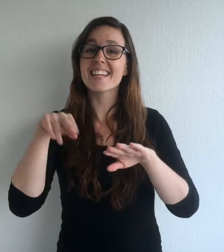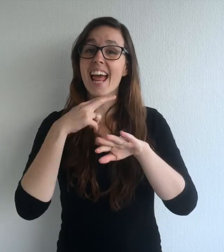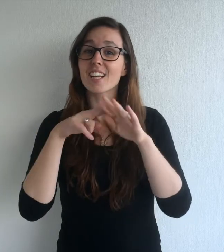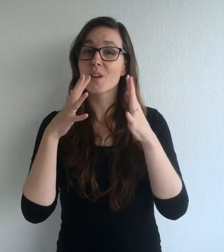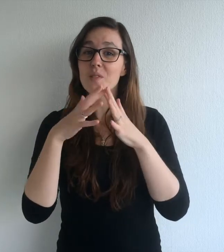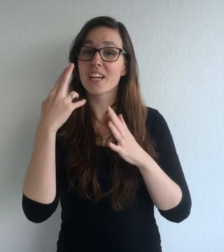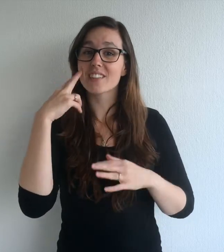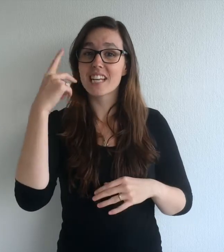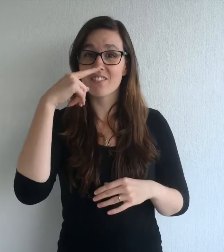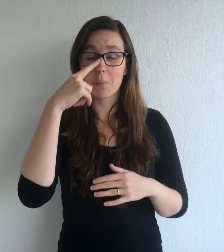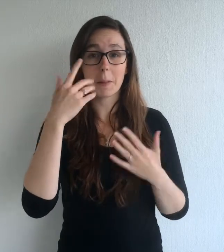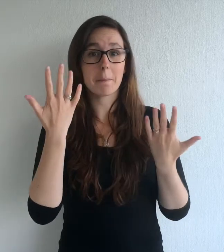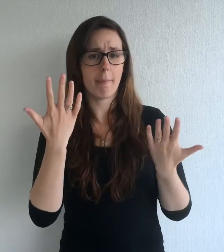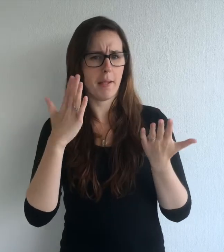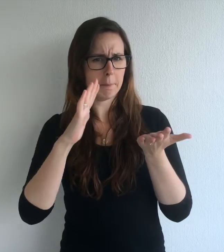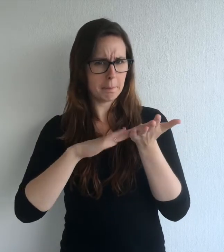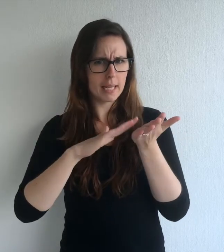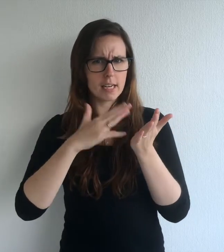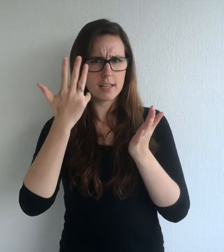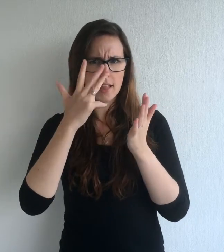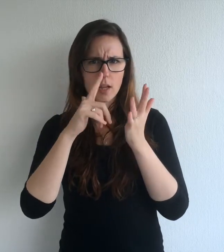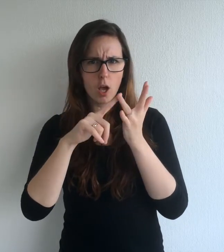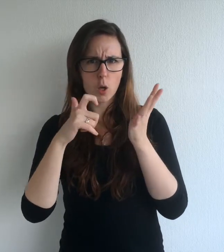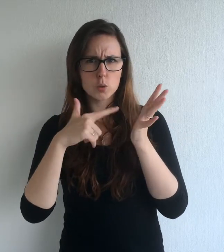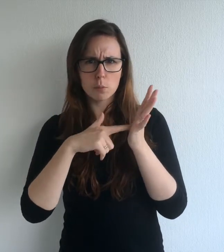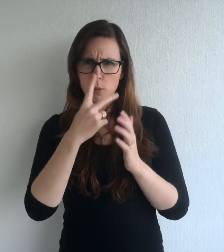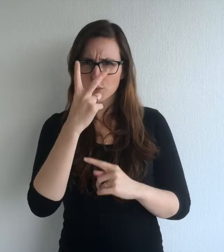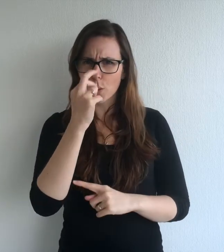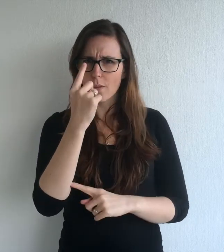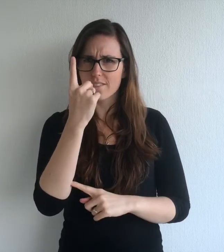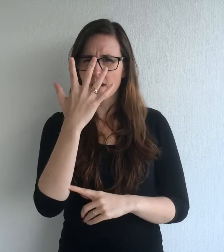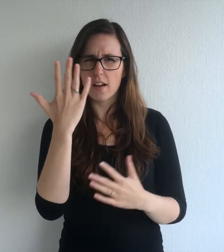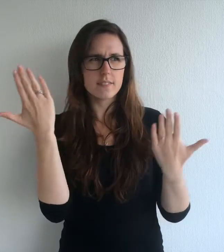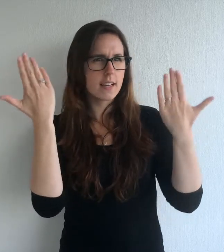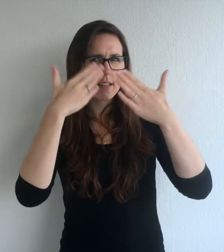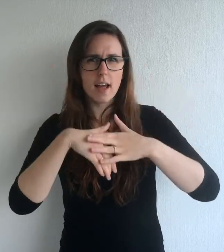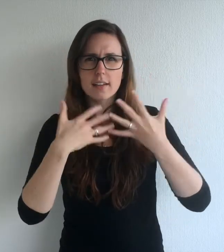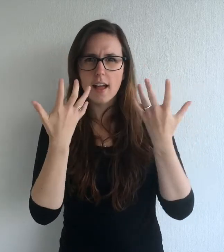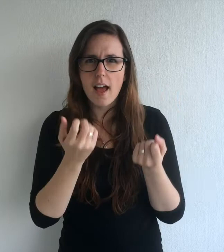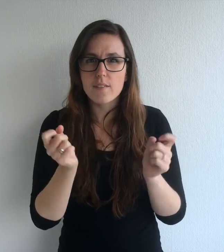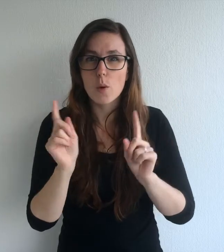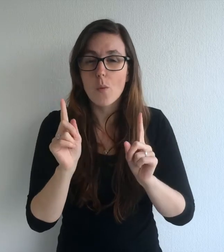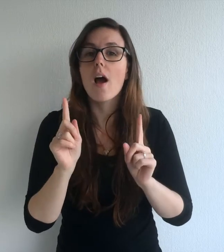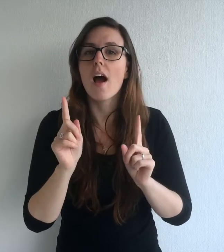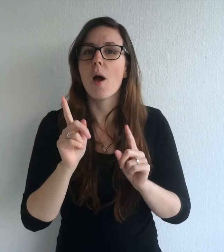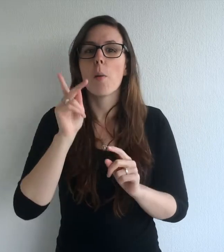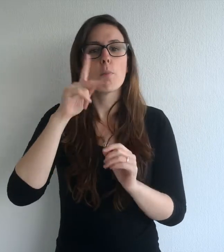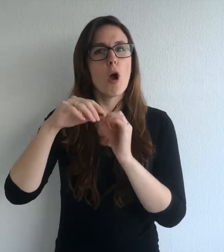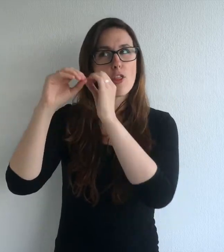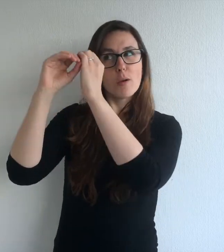The National Week of Deaf People on Monday 19th October 2015 at night will be having a Perth Observatory